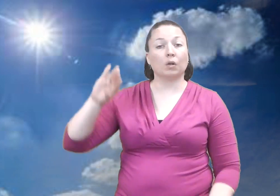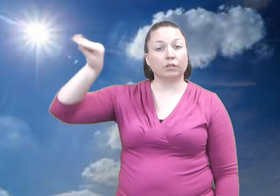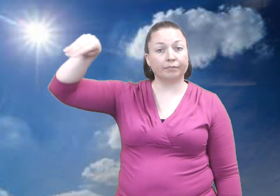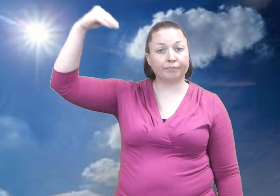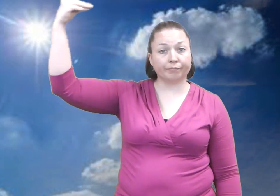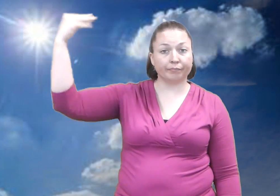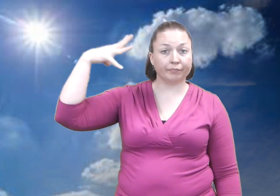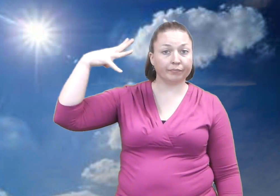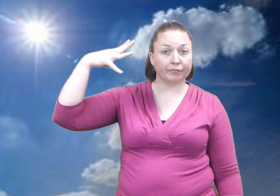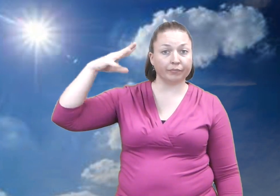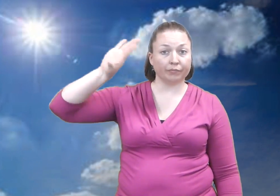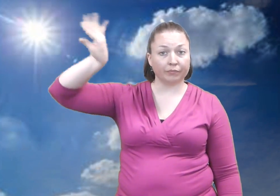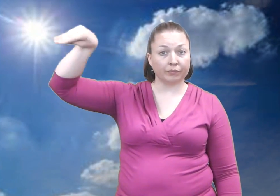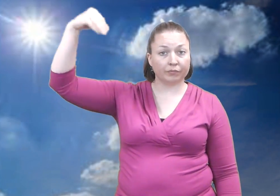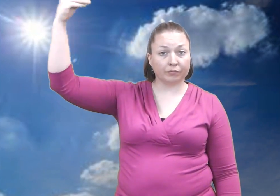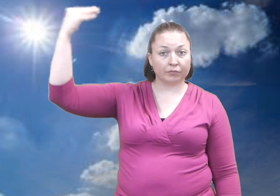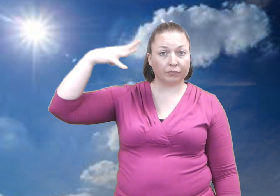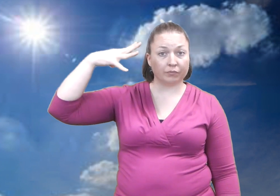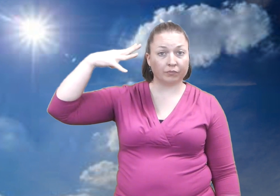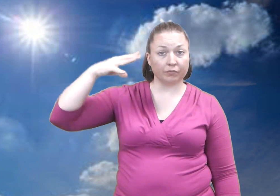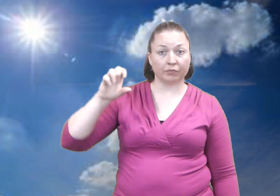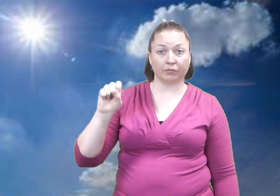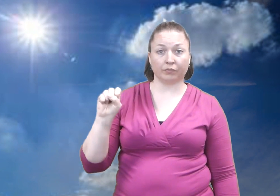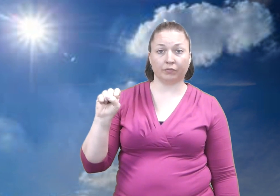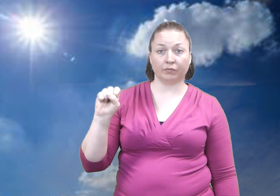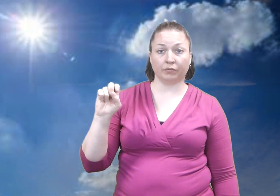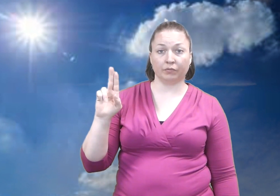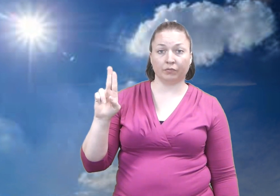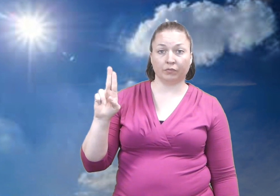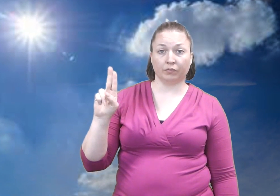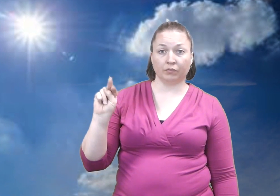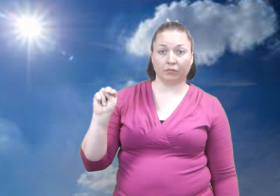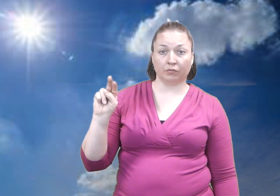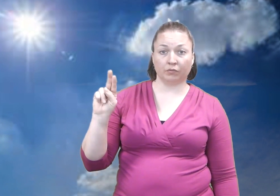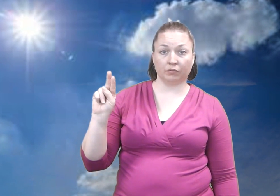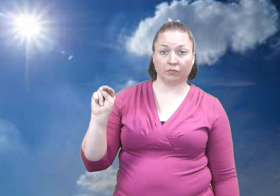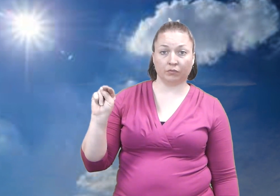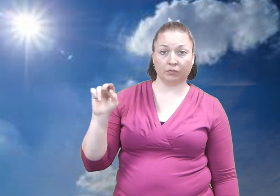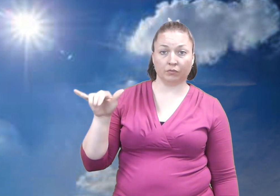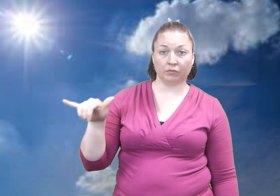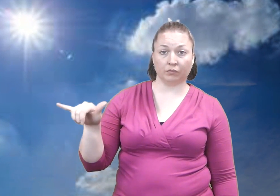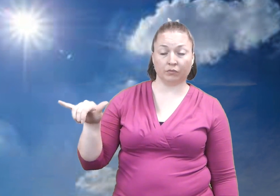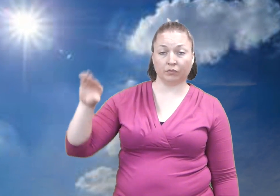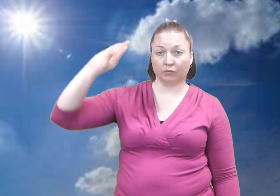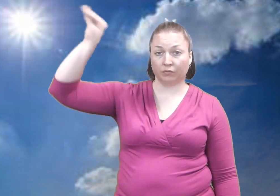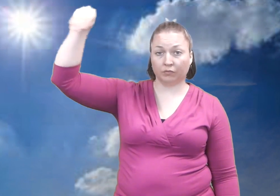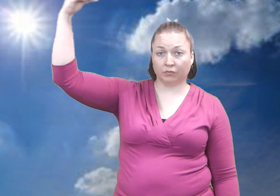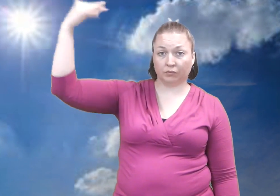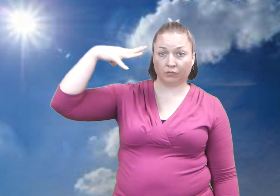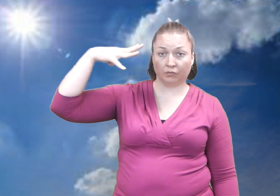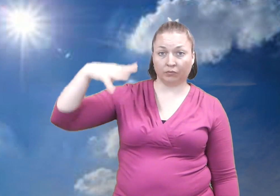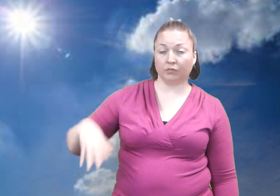It is sunny!